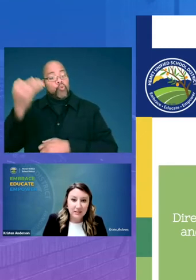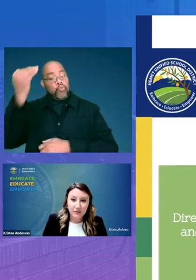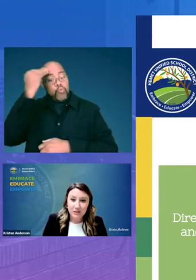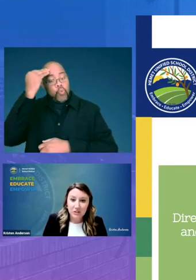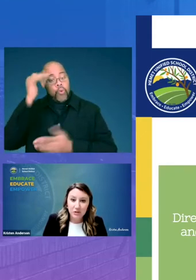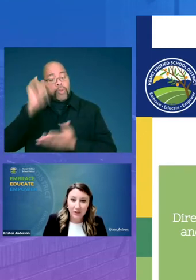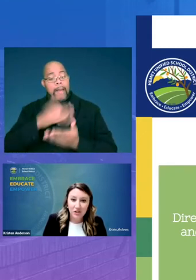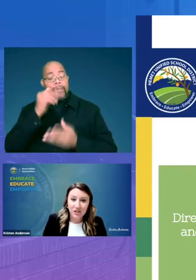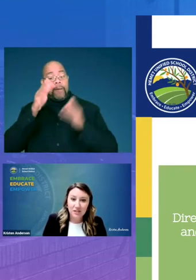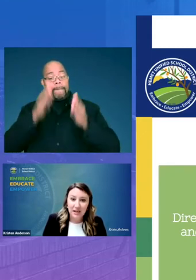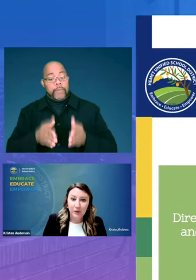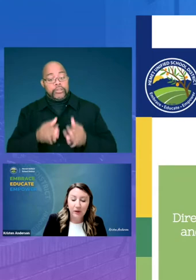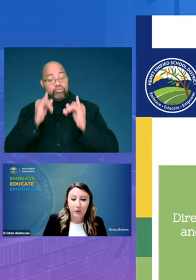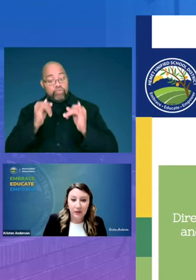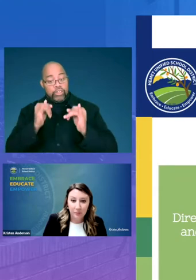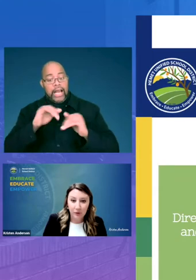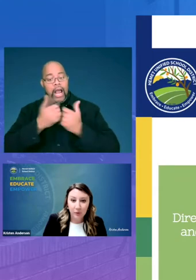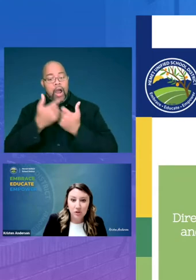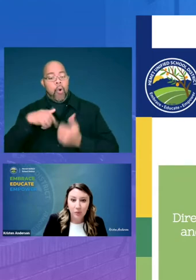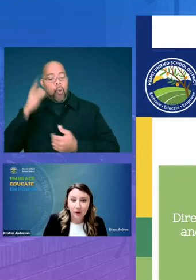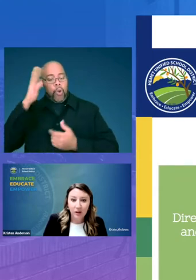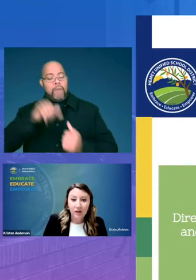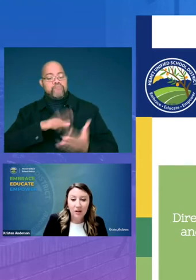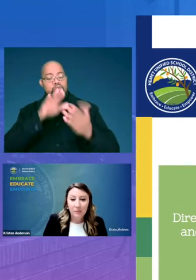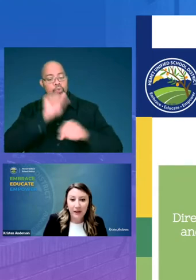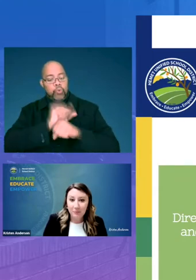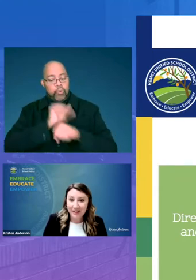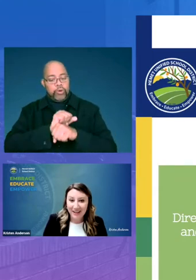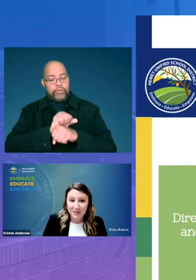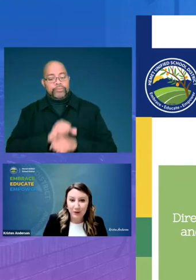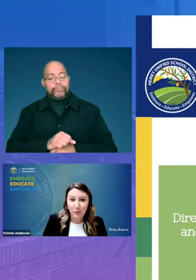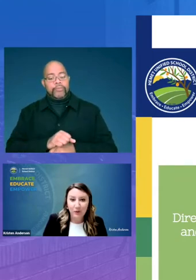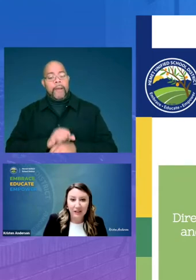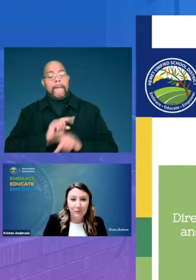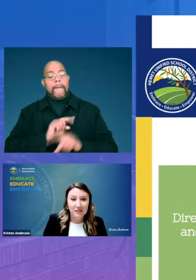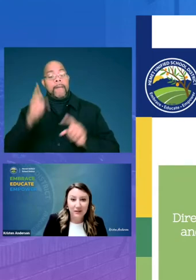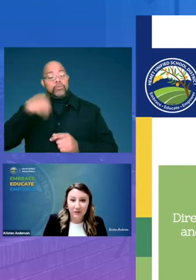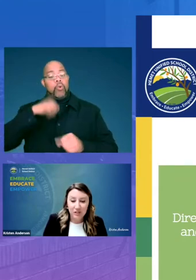first instruction is how we are going to approach the work but because we are working with diverse